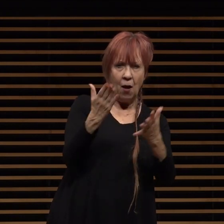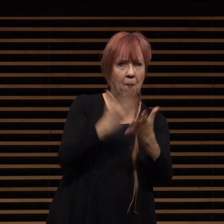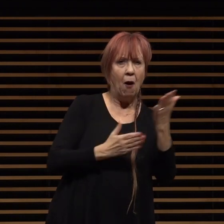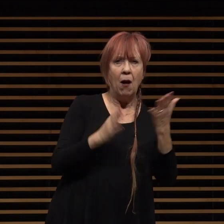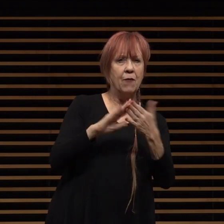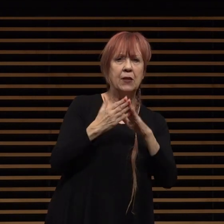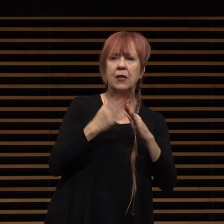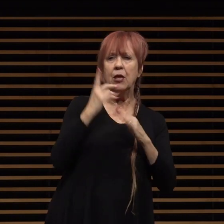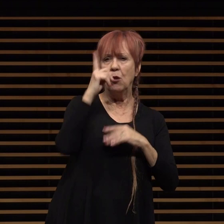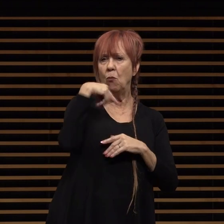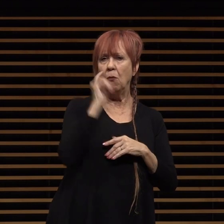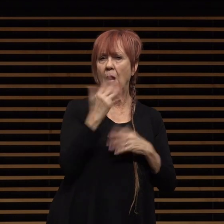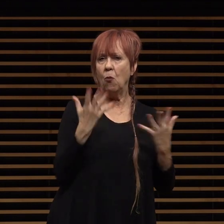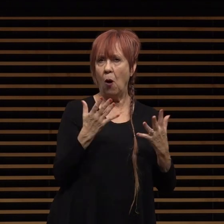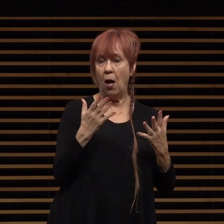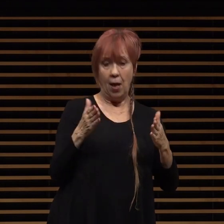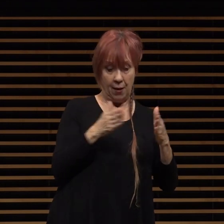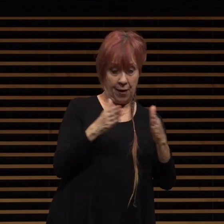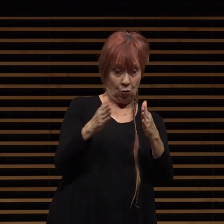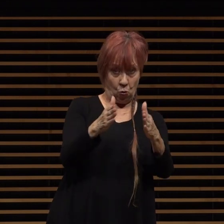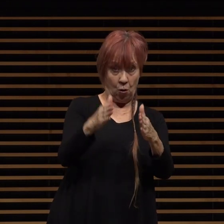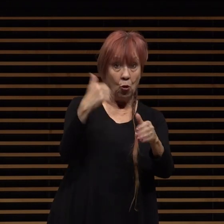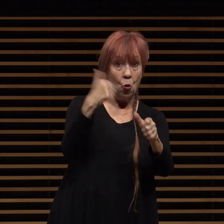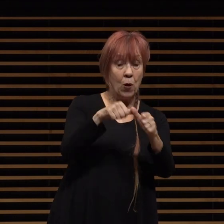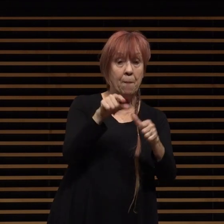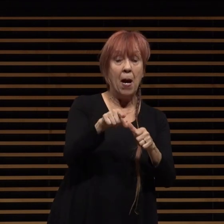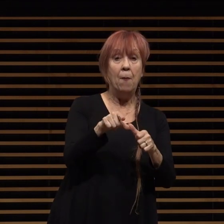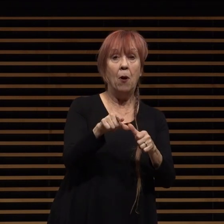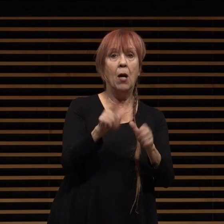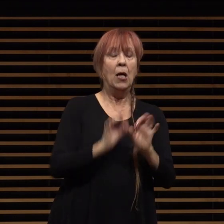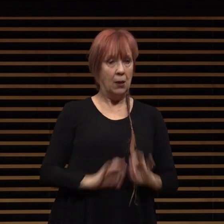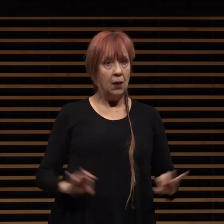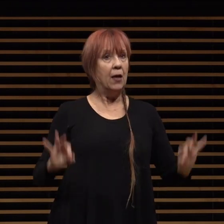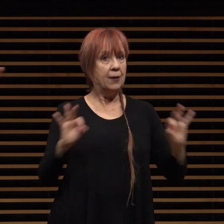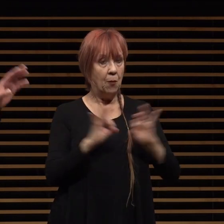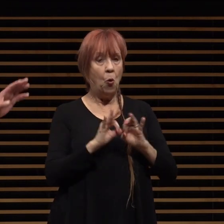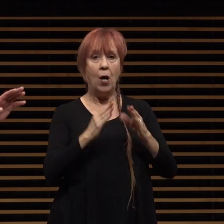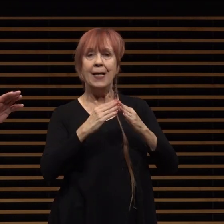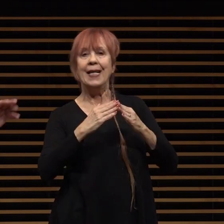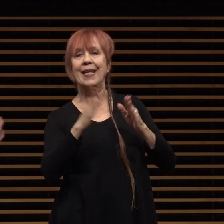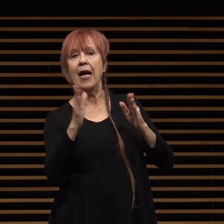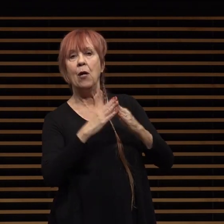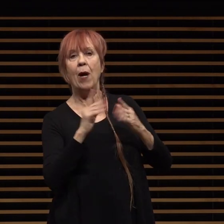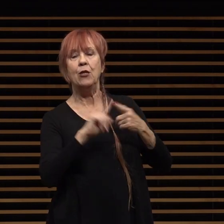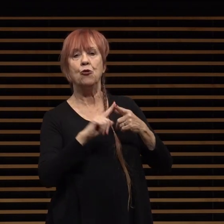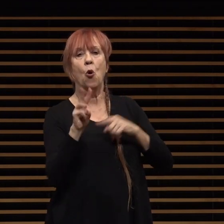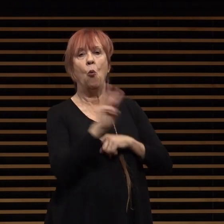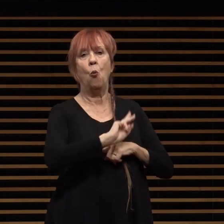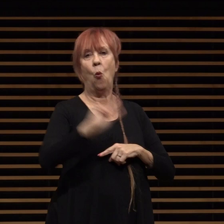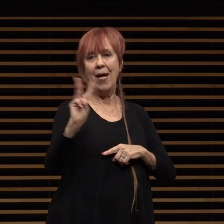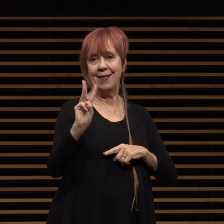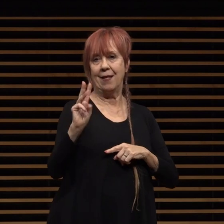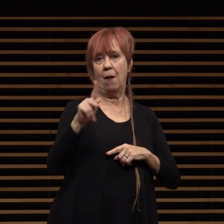the corridor let's keep in mind is not only an important gateway to west